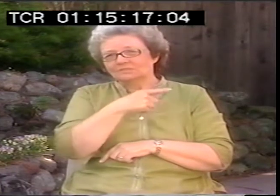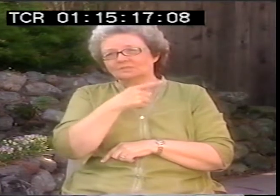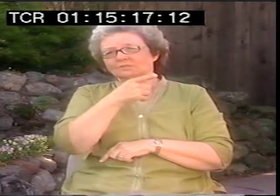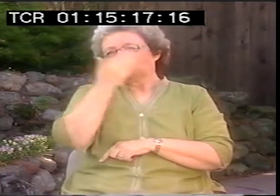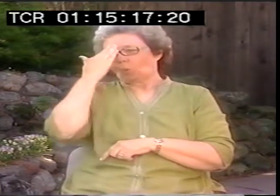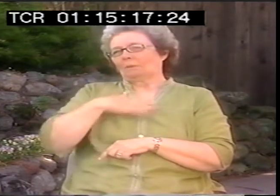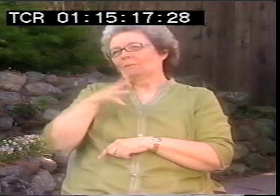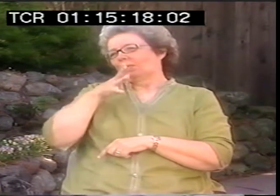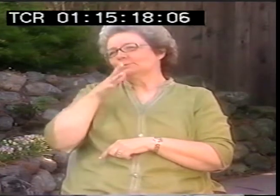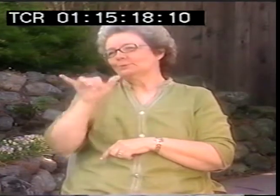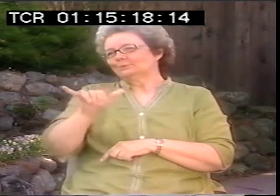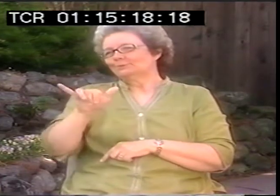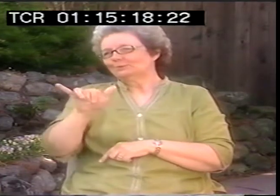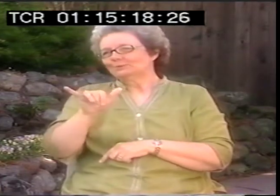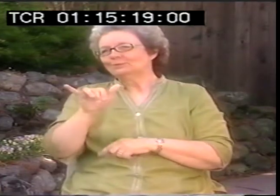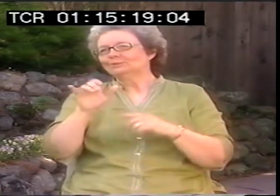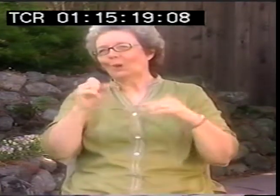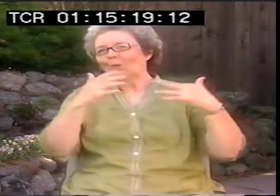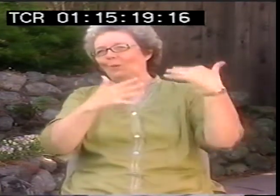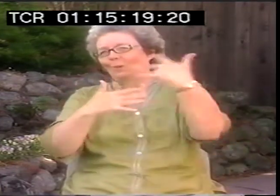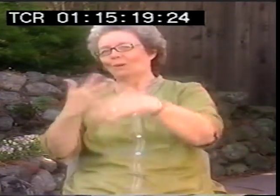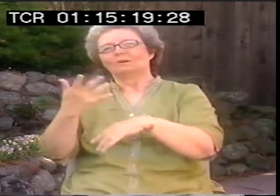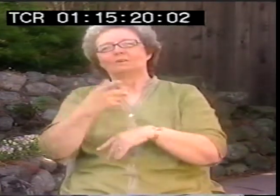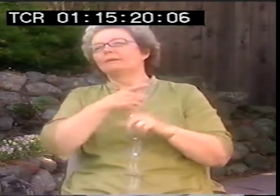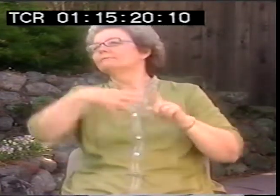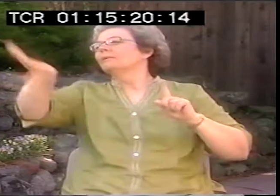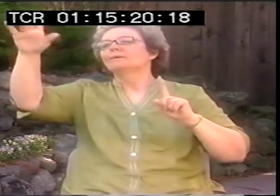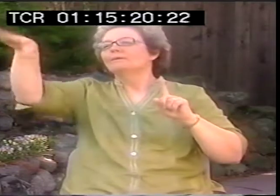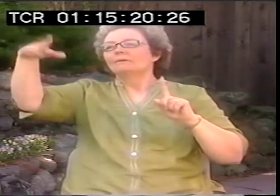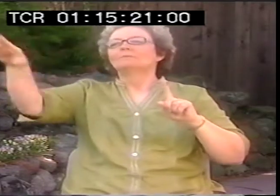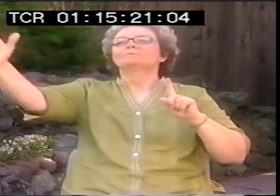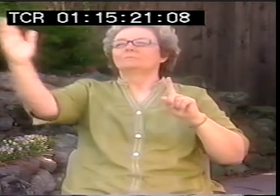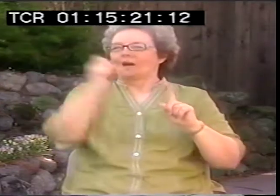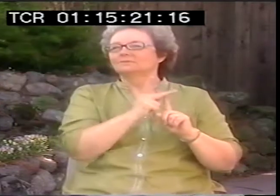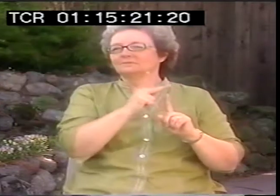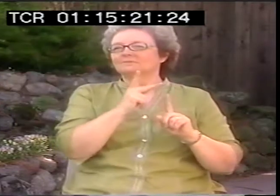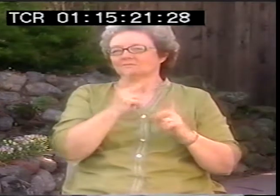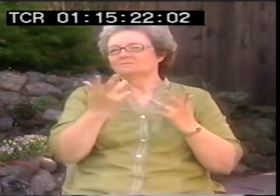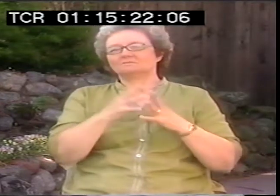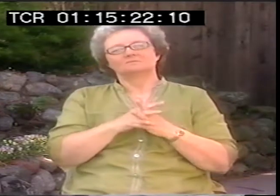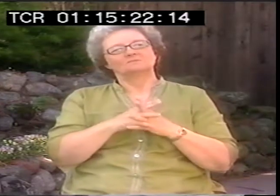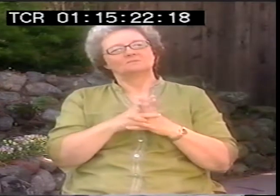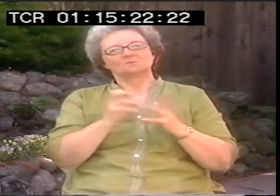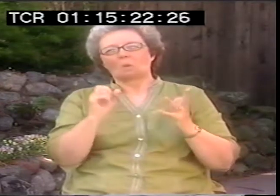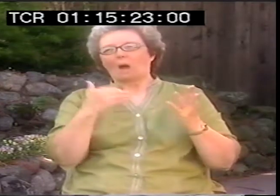Oh, and Malls had graduated from C SD Berkeley as well so he knew my mother.